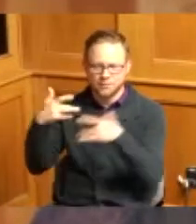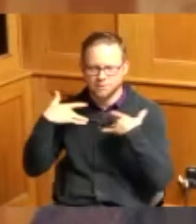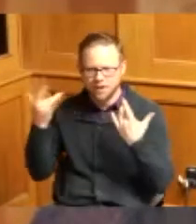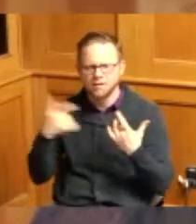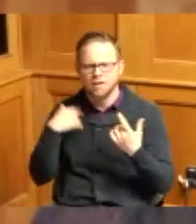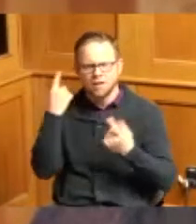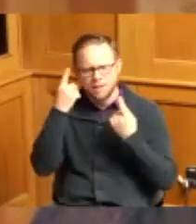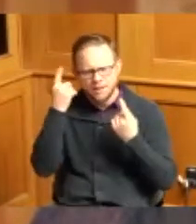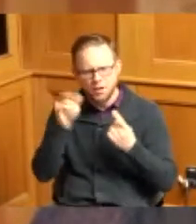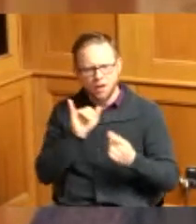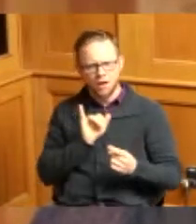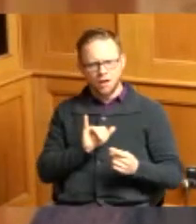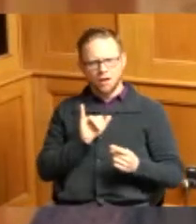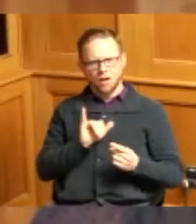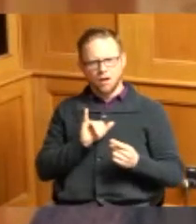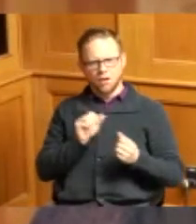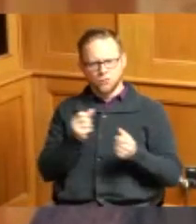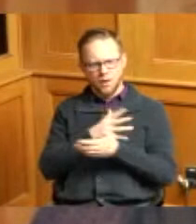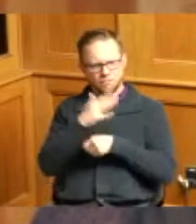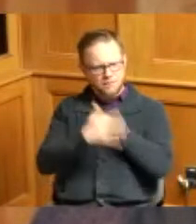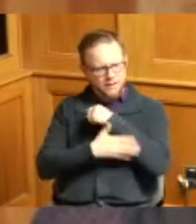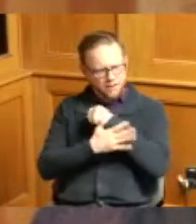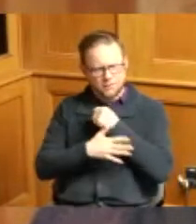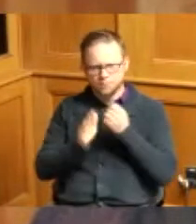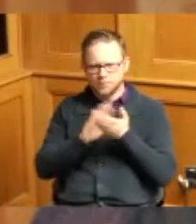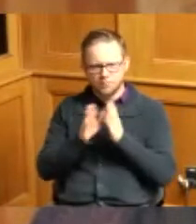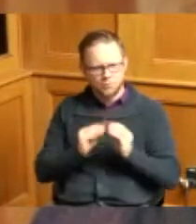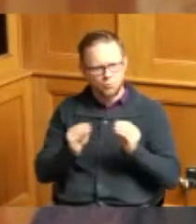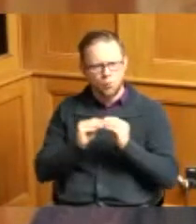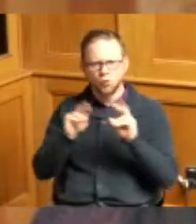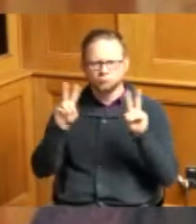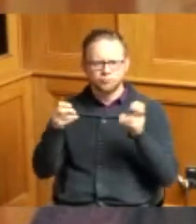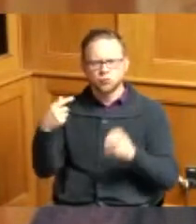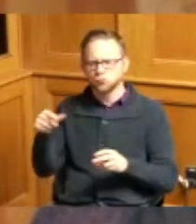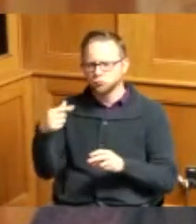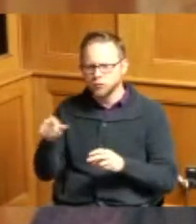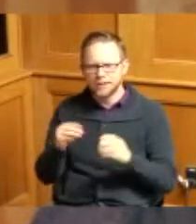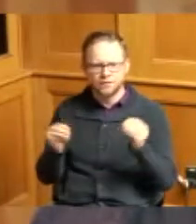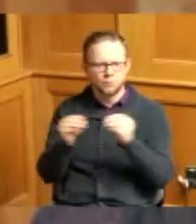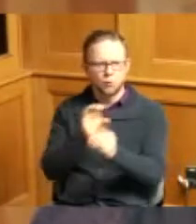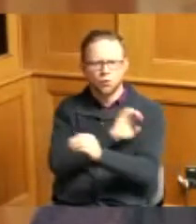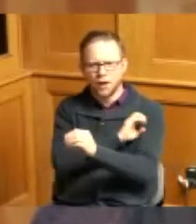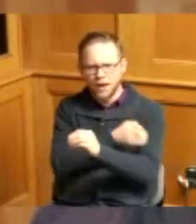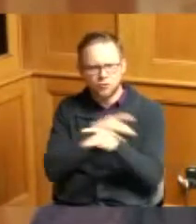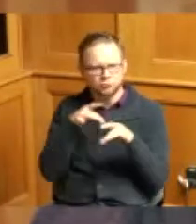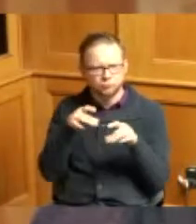in that space to become more energy efficient more green and there's a lot we're doing a lot and so